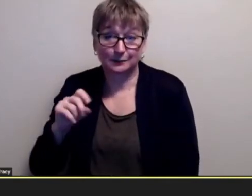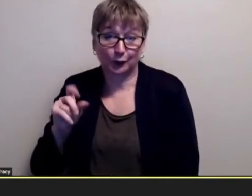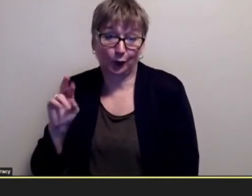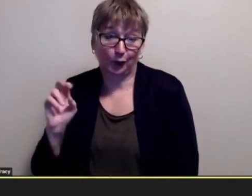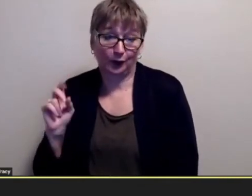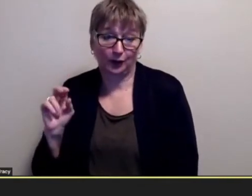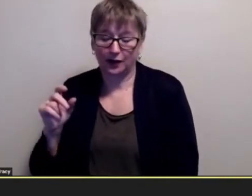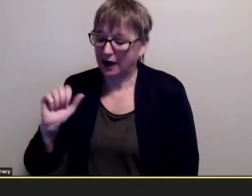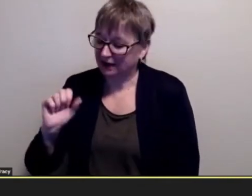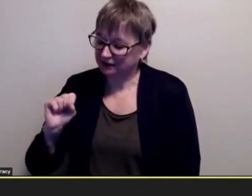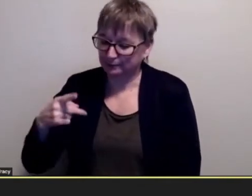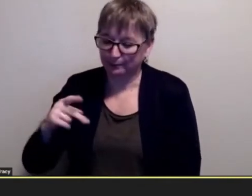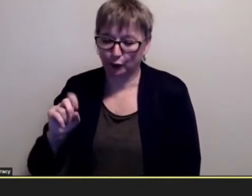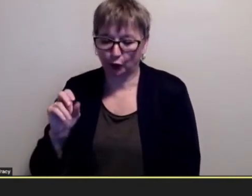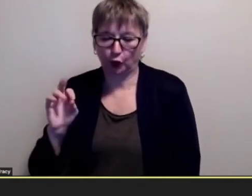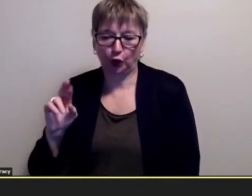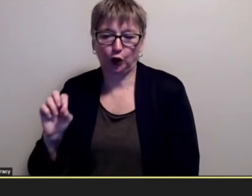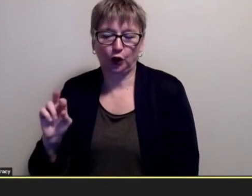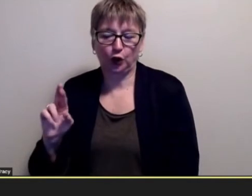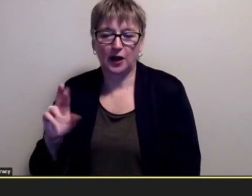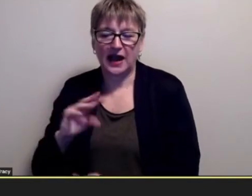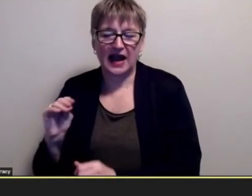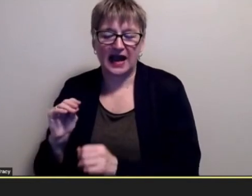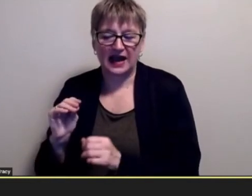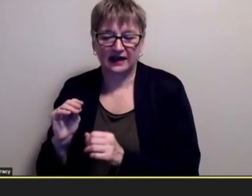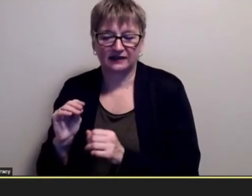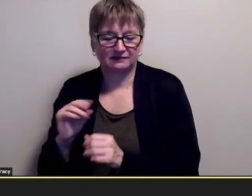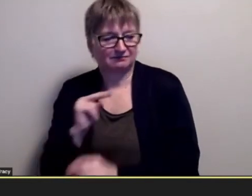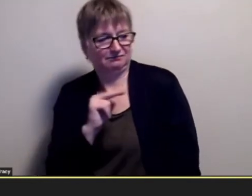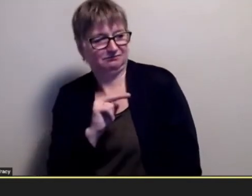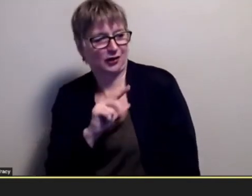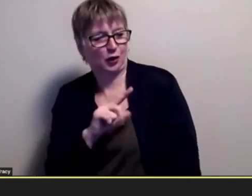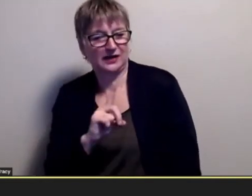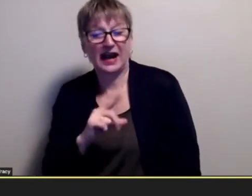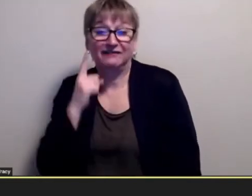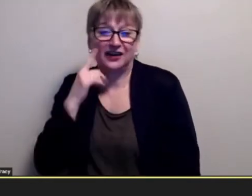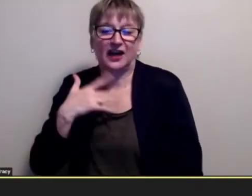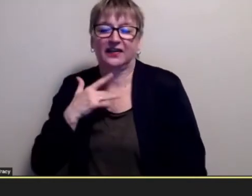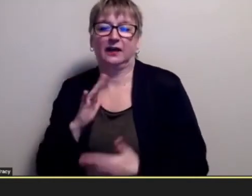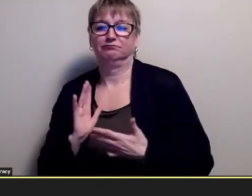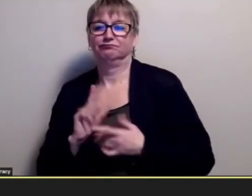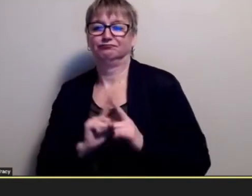disability and they and i felt like they did not want to be associated with someone like that